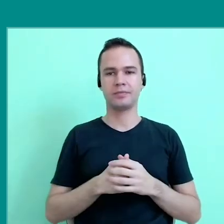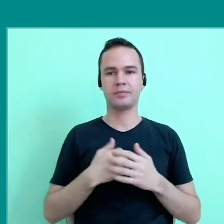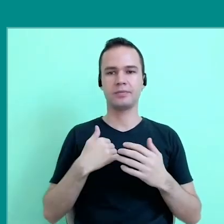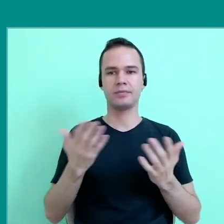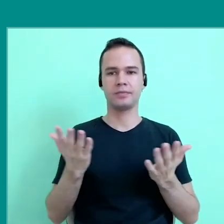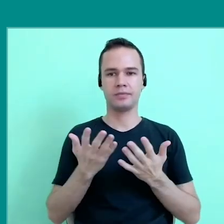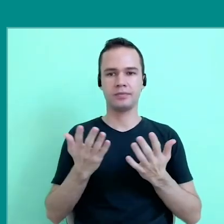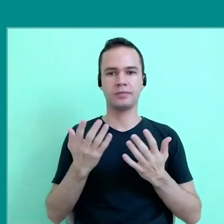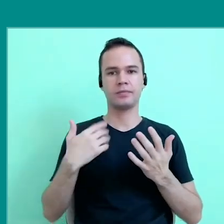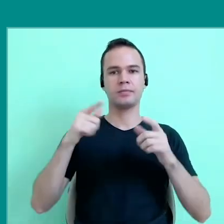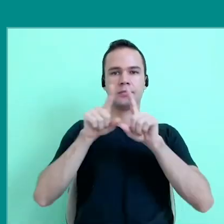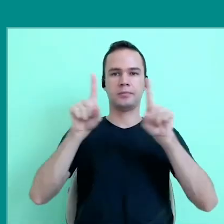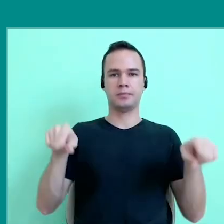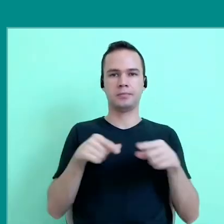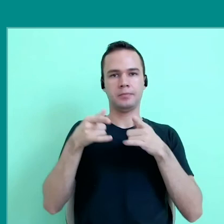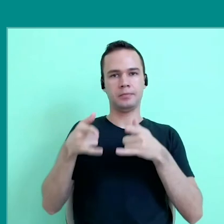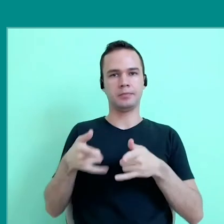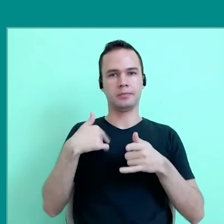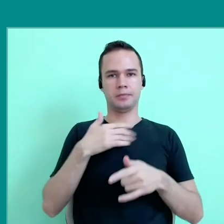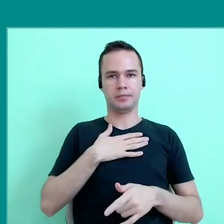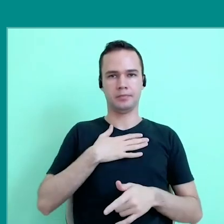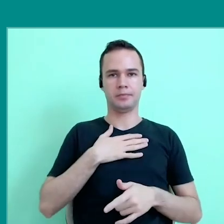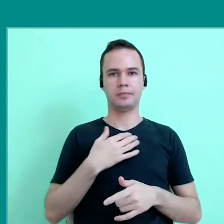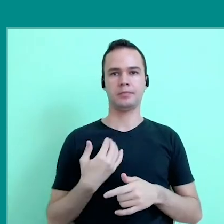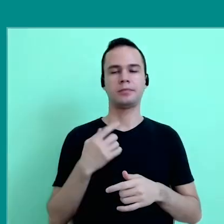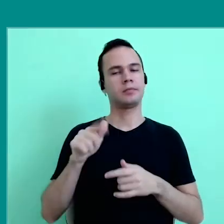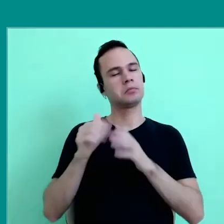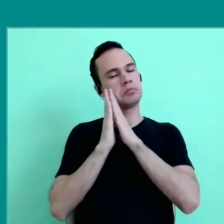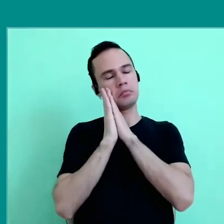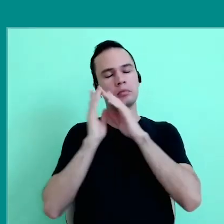I am in my room, in my dormitory,